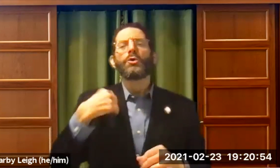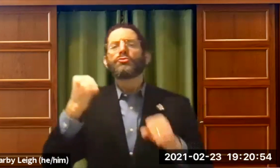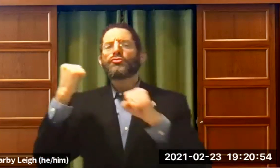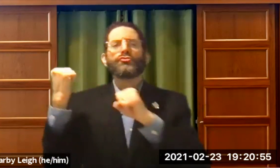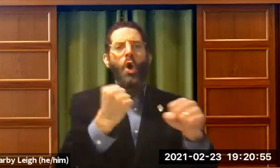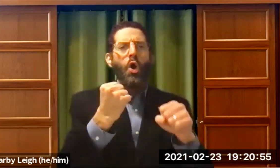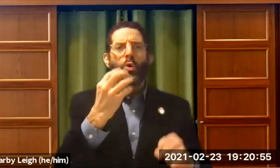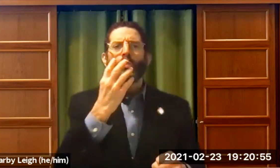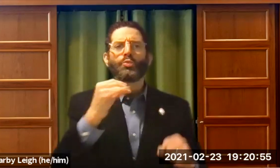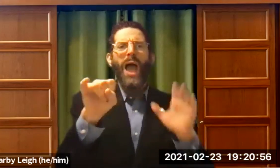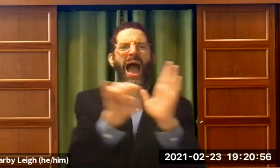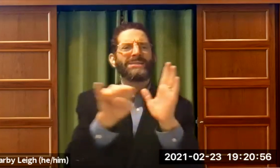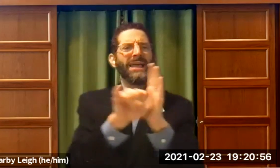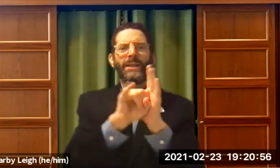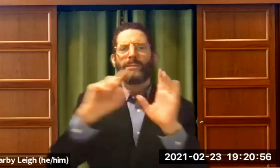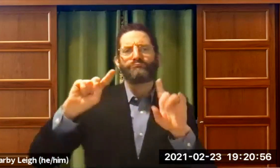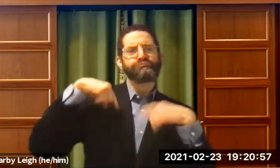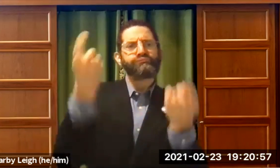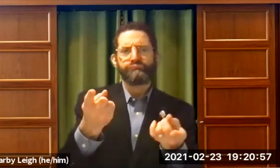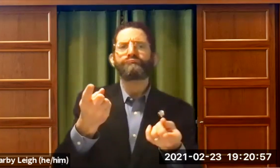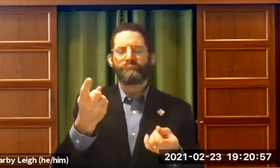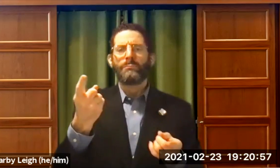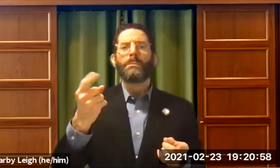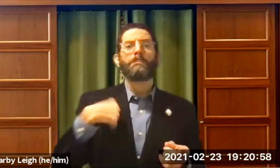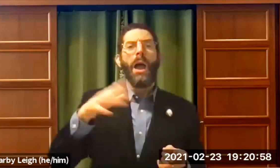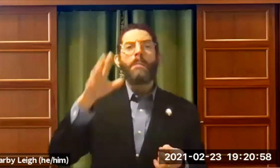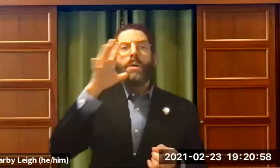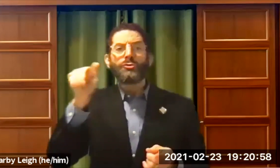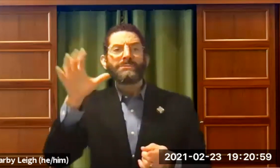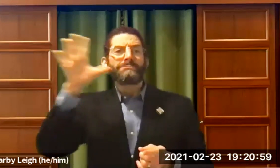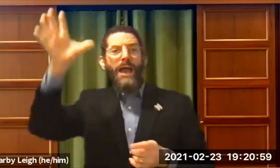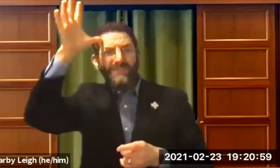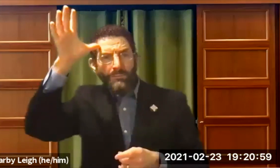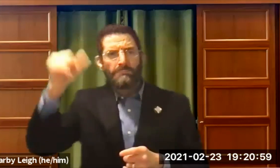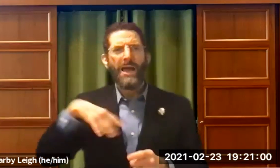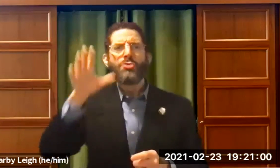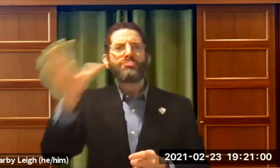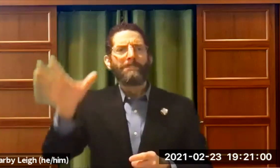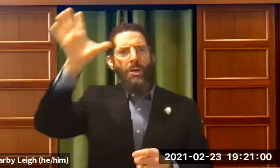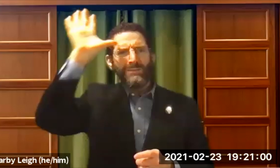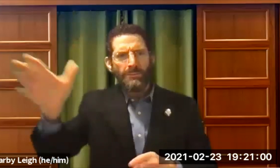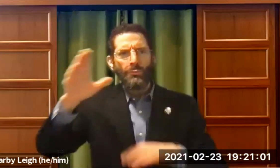. I have a strong identity as a deaf person. My mother's parents